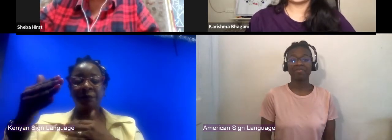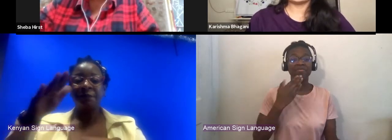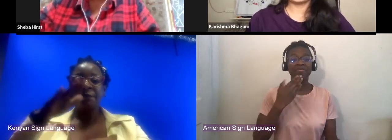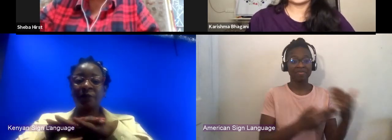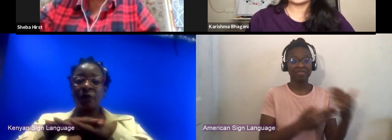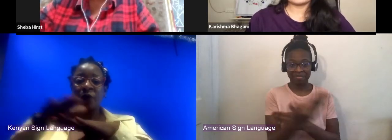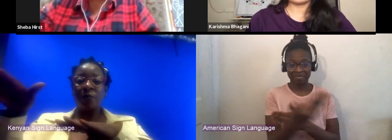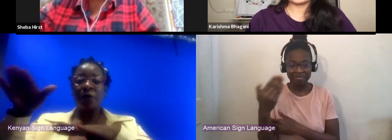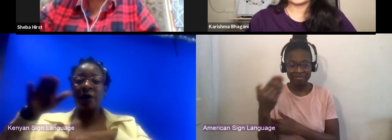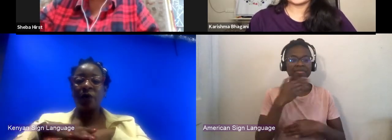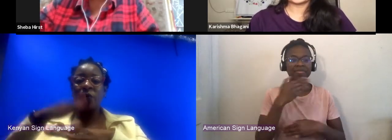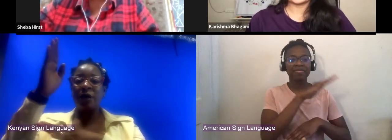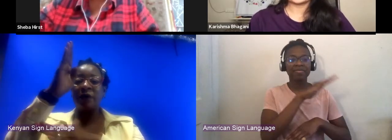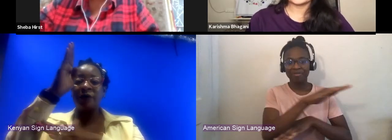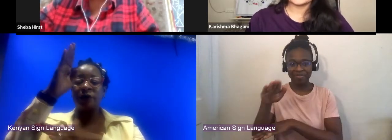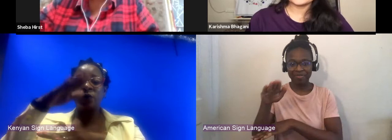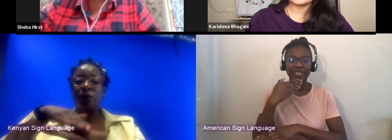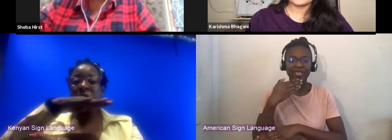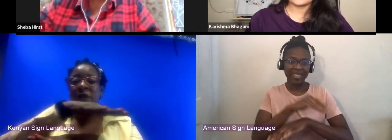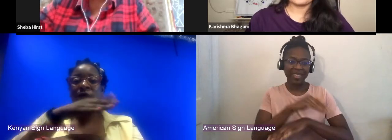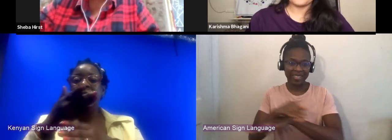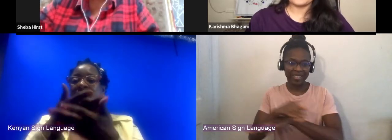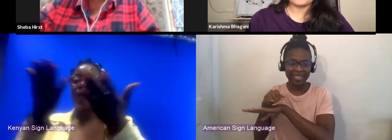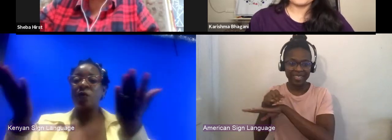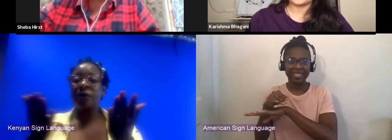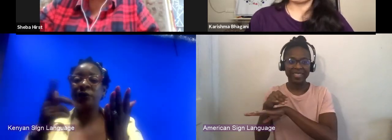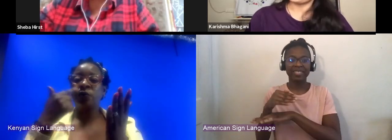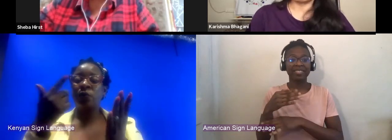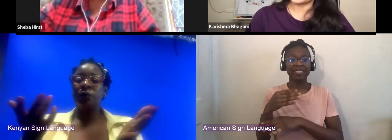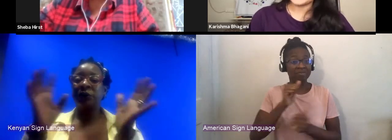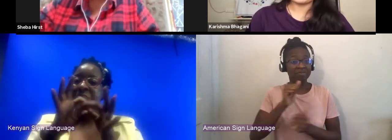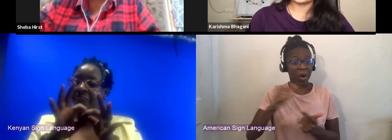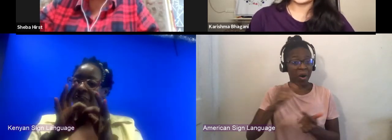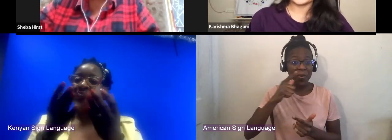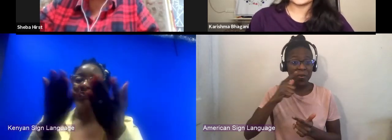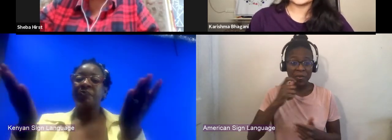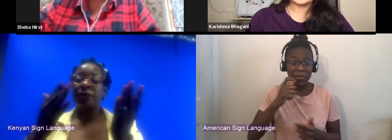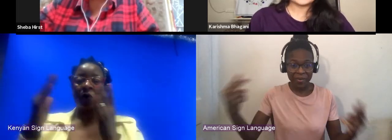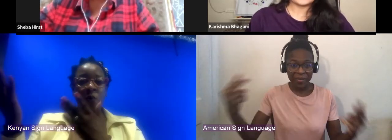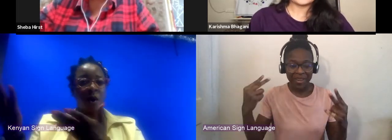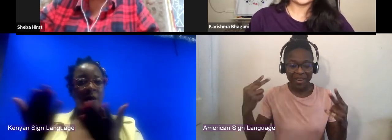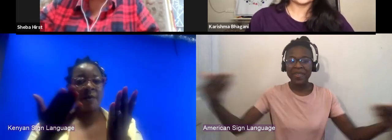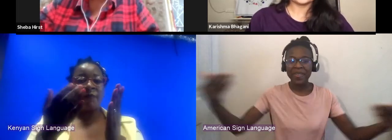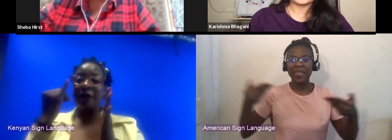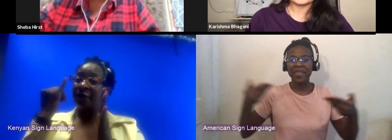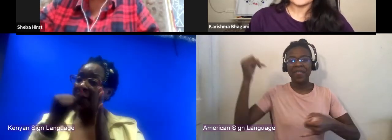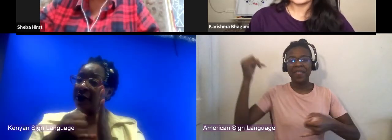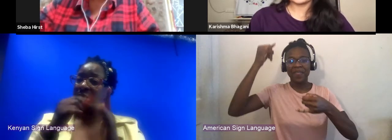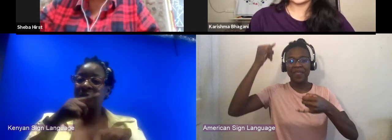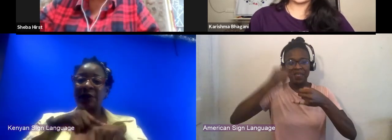Good evening, everybody that is tuned in. Welcome for the final time this year to the last episode